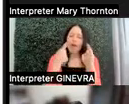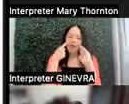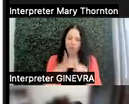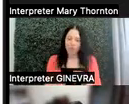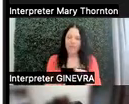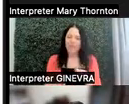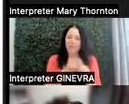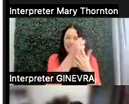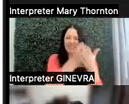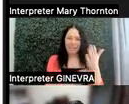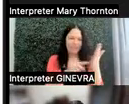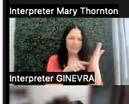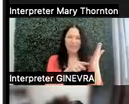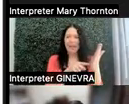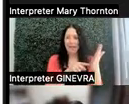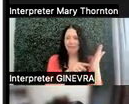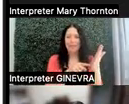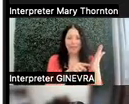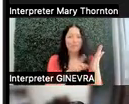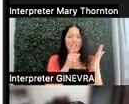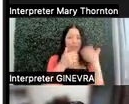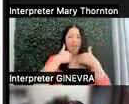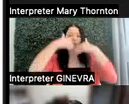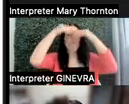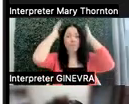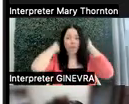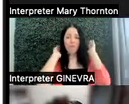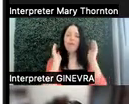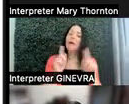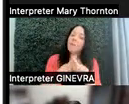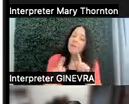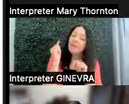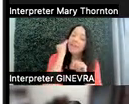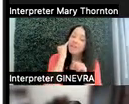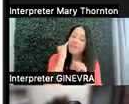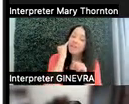be very, very overwhelming. But if there are ways visually that we